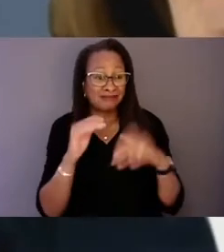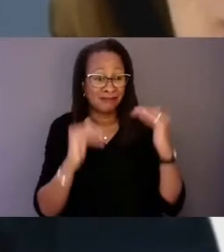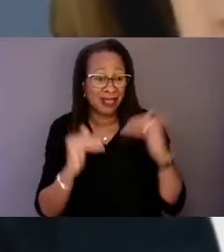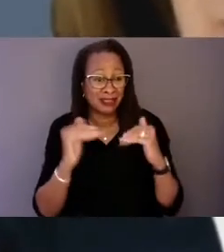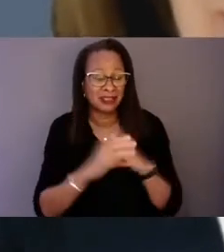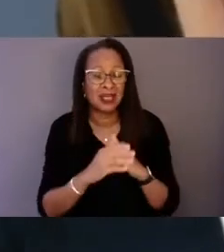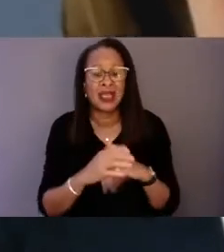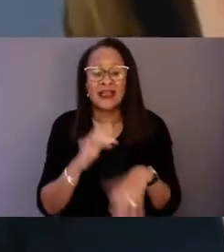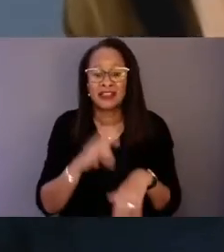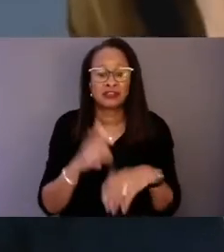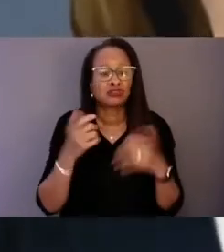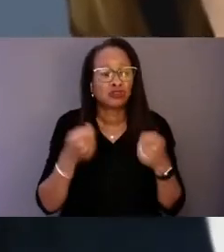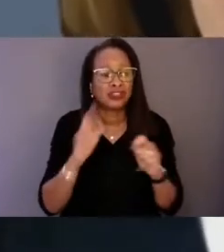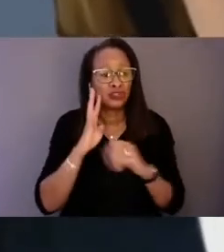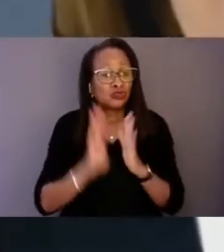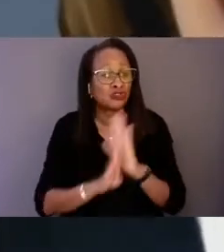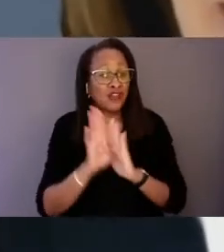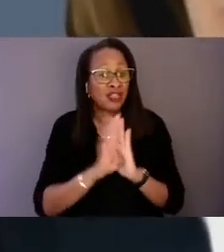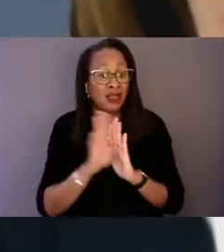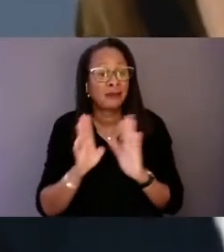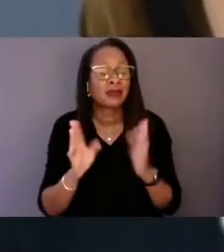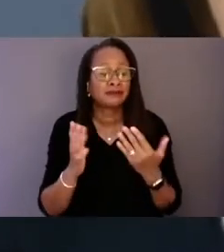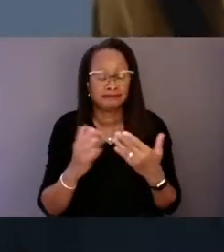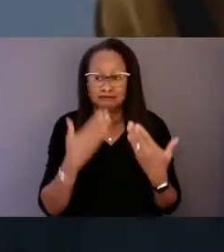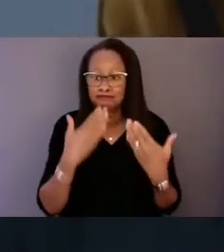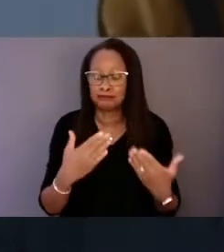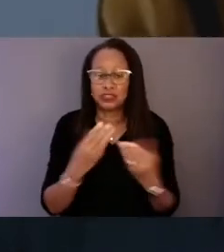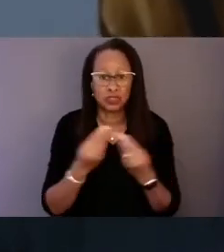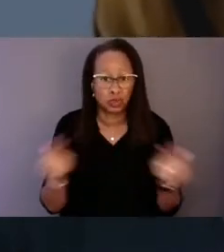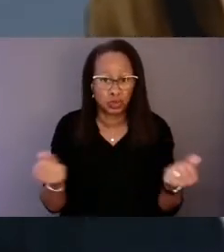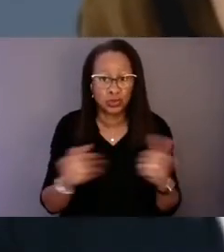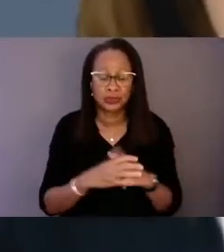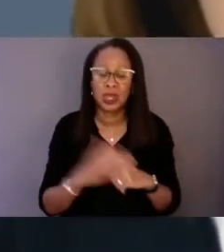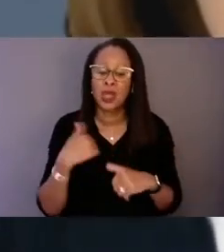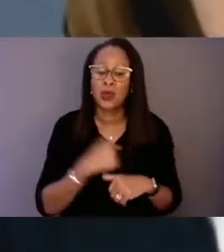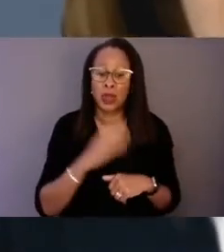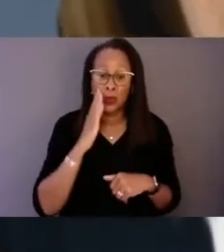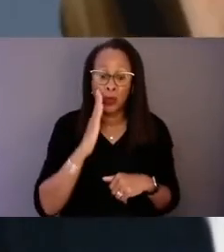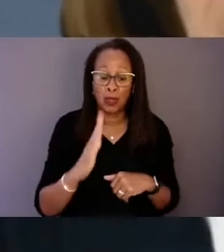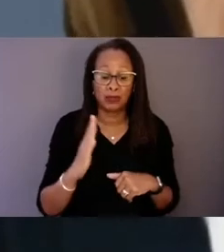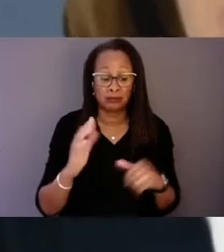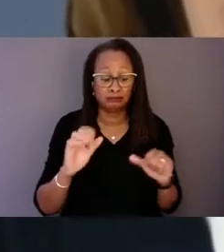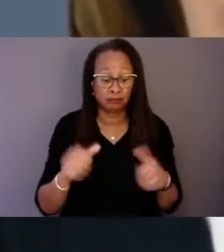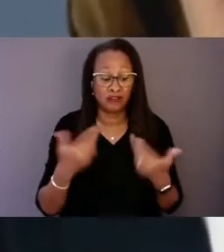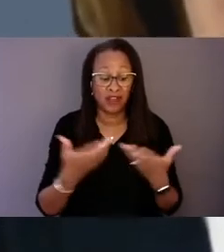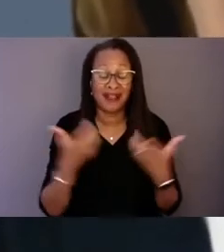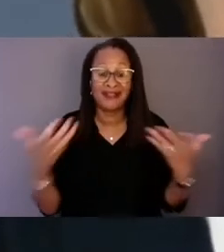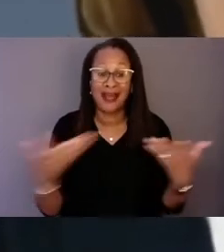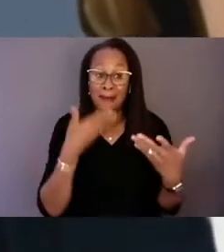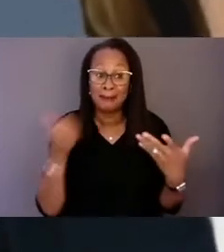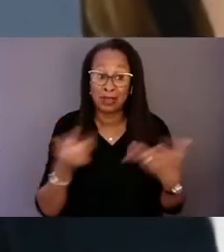So we understand that we will be able to provide a lot better care if we know where people are,